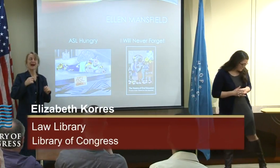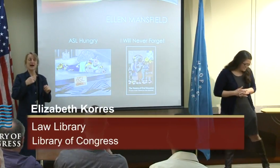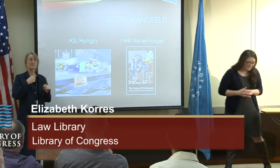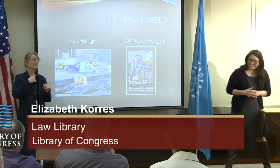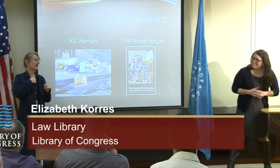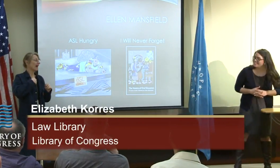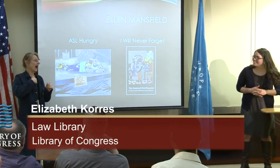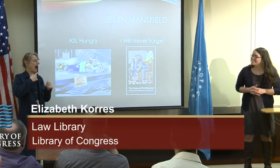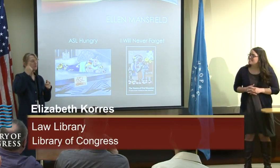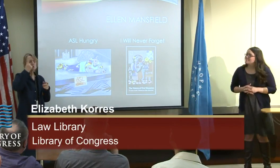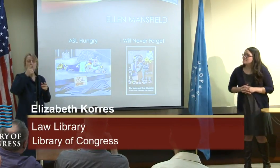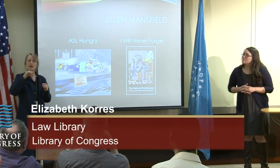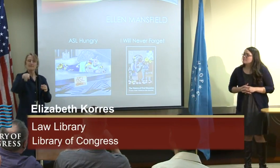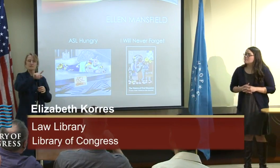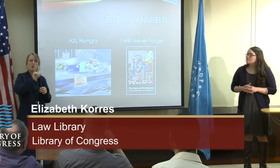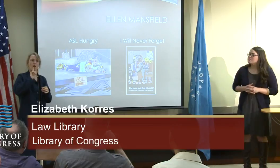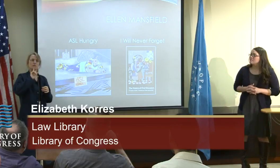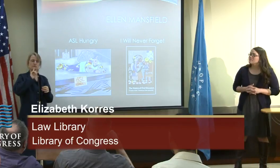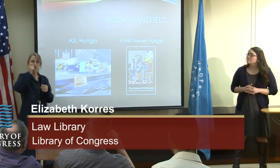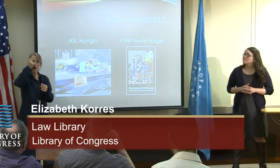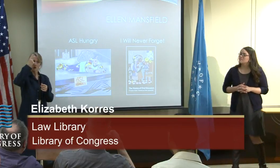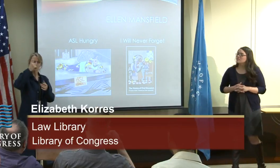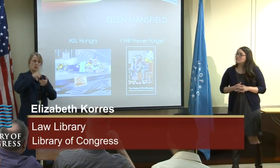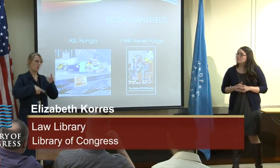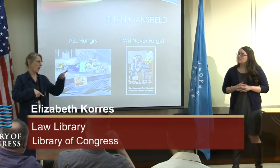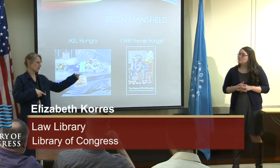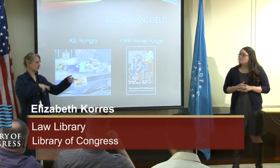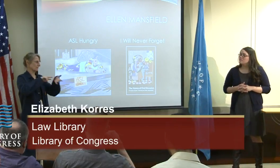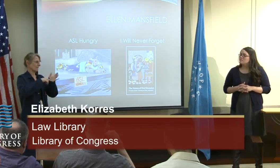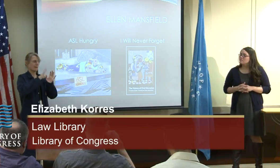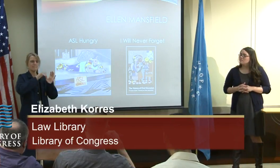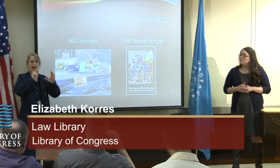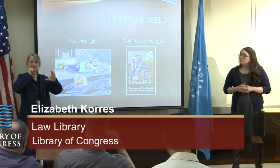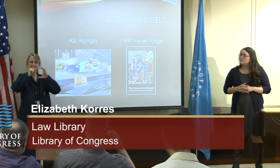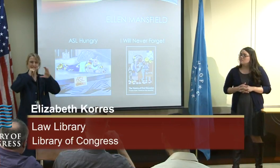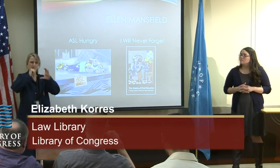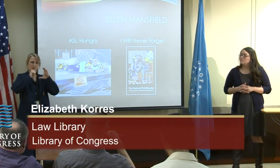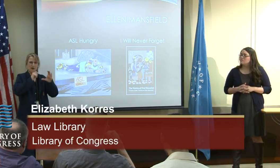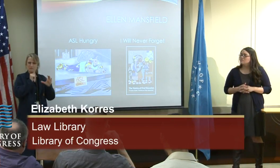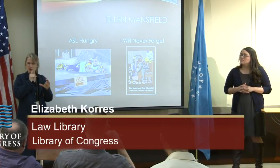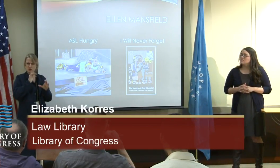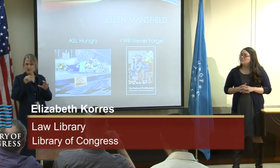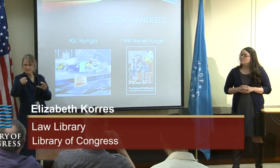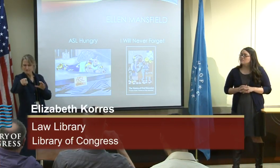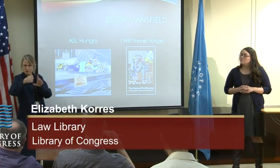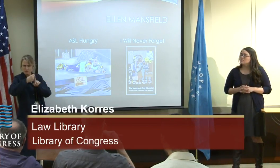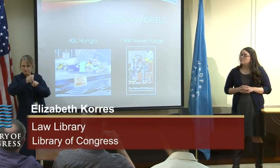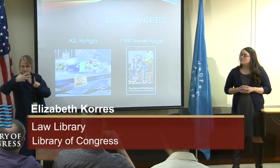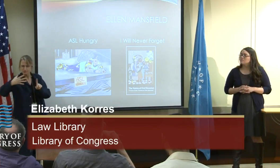So I was wondering if people understood when --